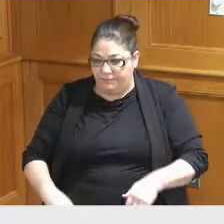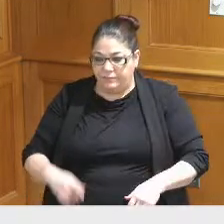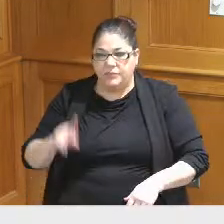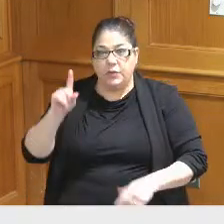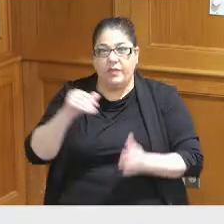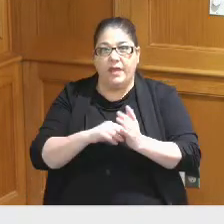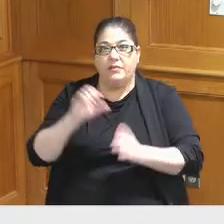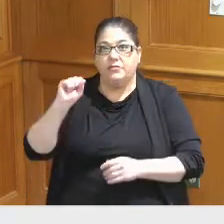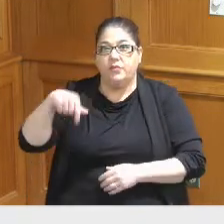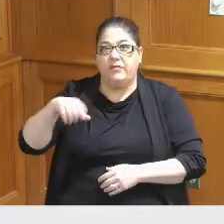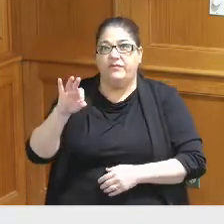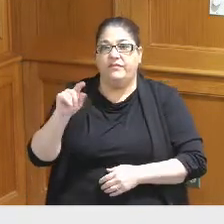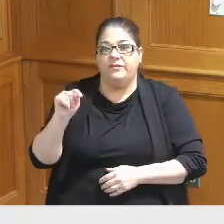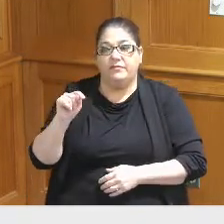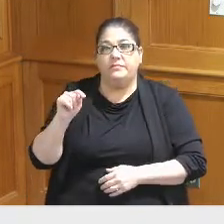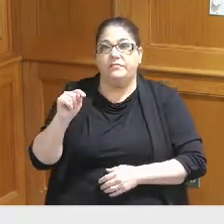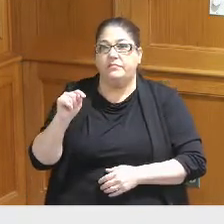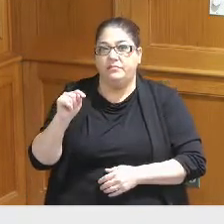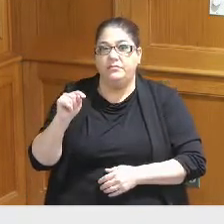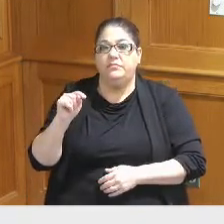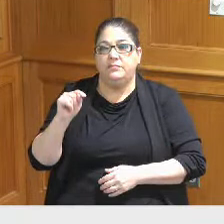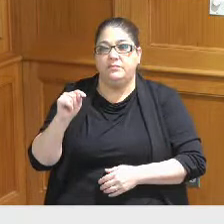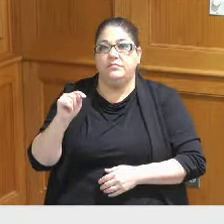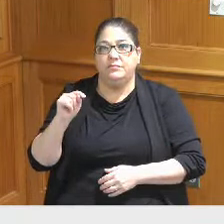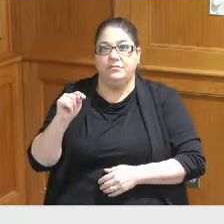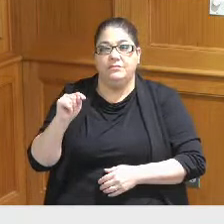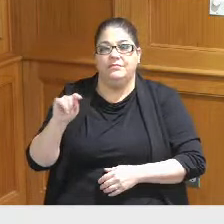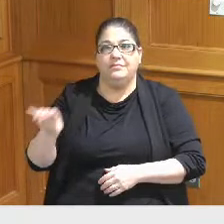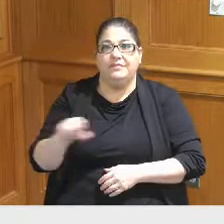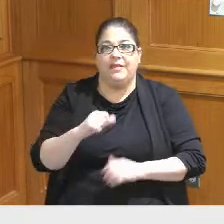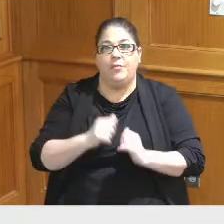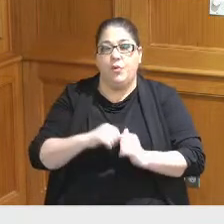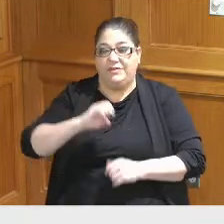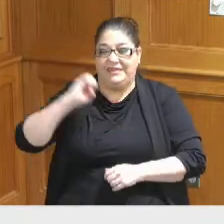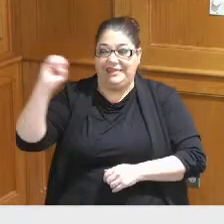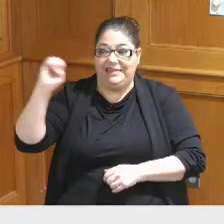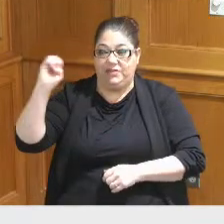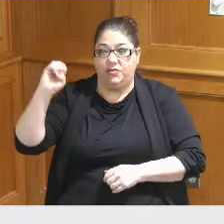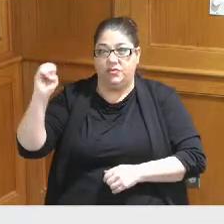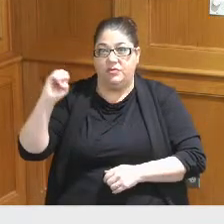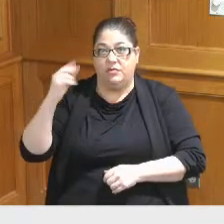12,000 square feet taking that that most eastern hallway that really has no great